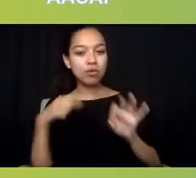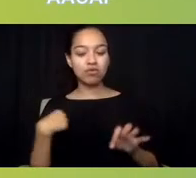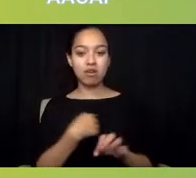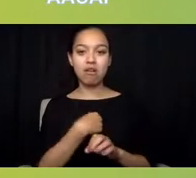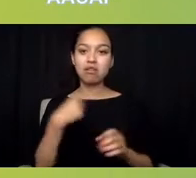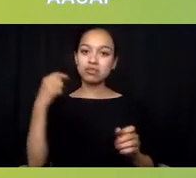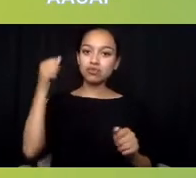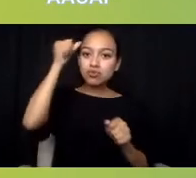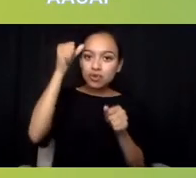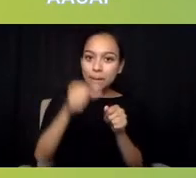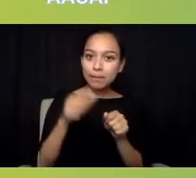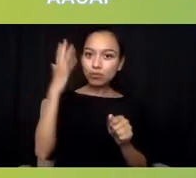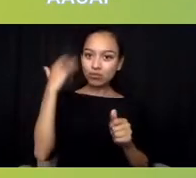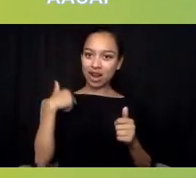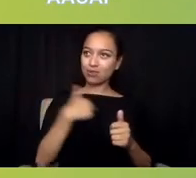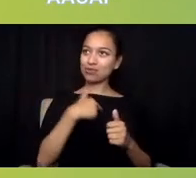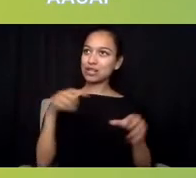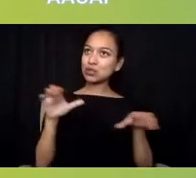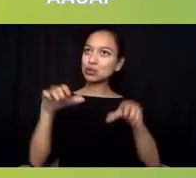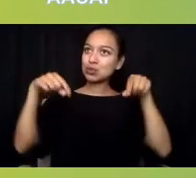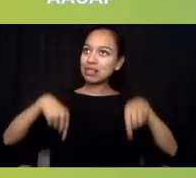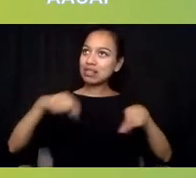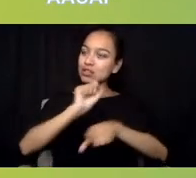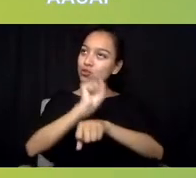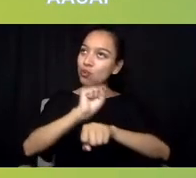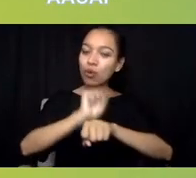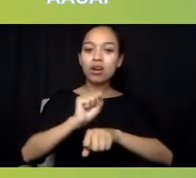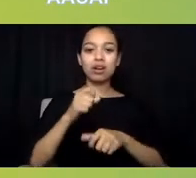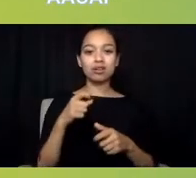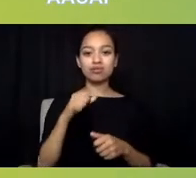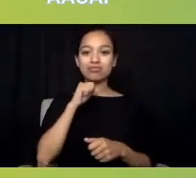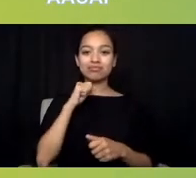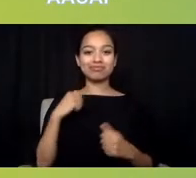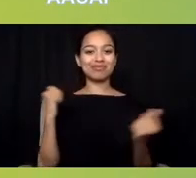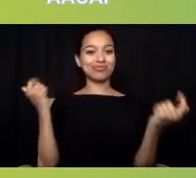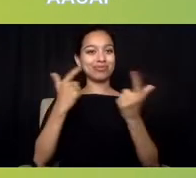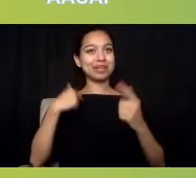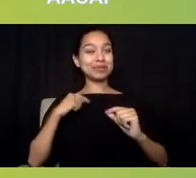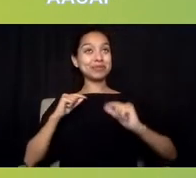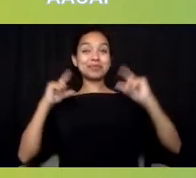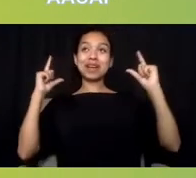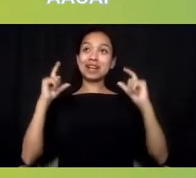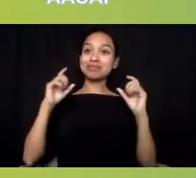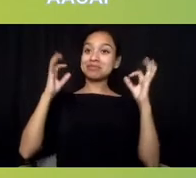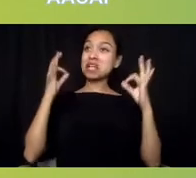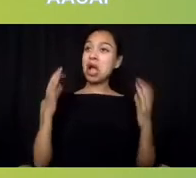I think--we all didn't just wake up to decide to be in the healing space where we want to make our system better.